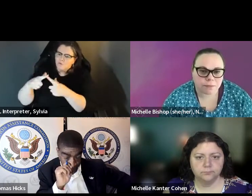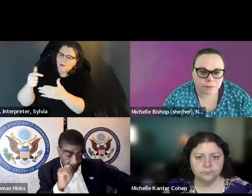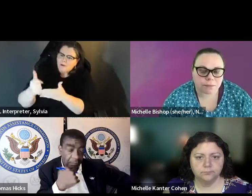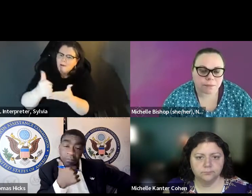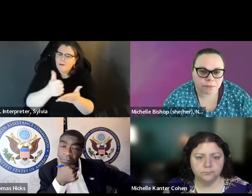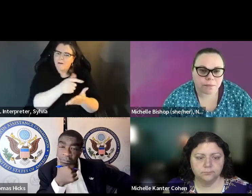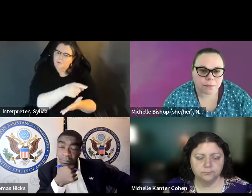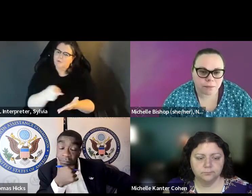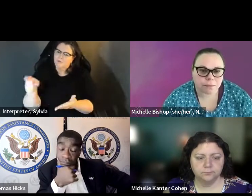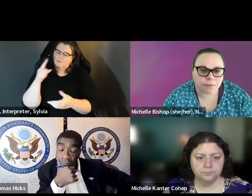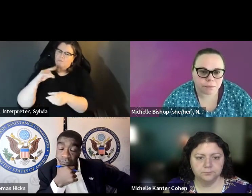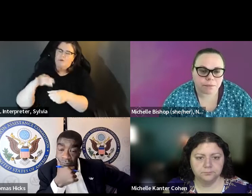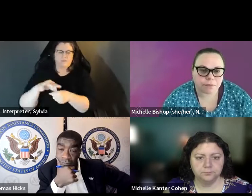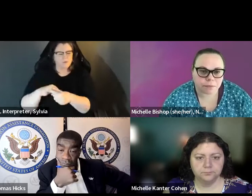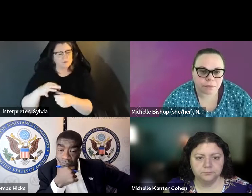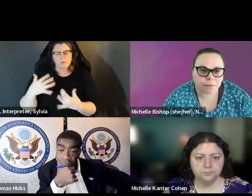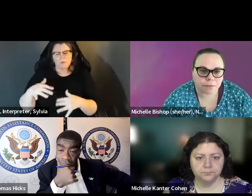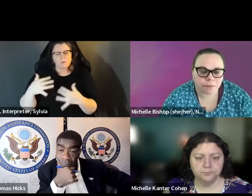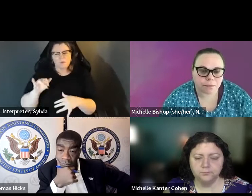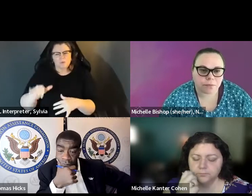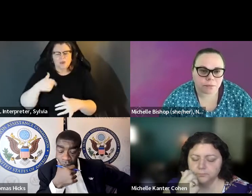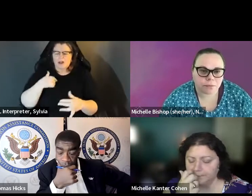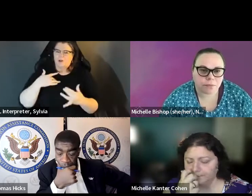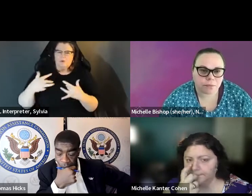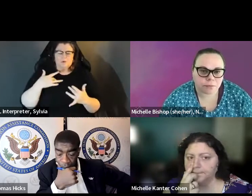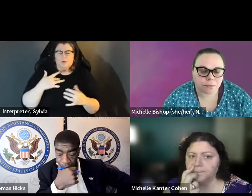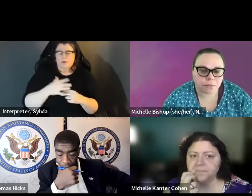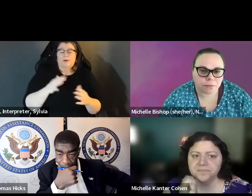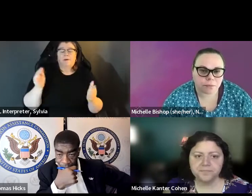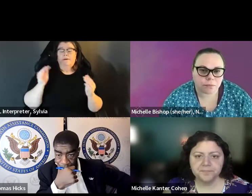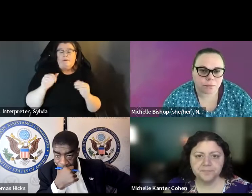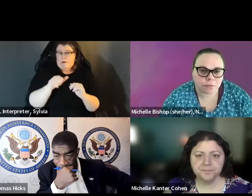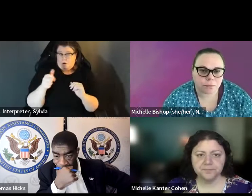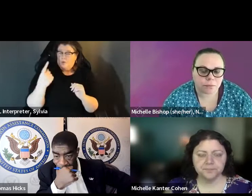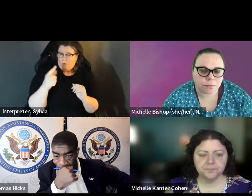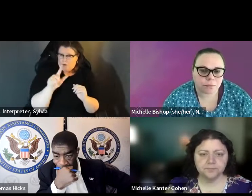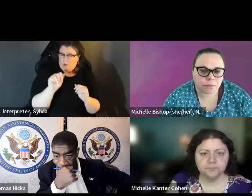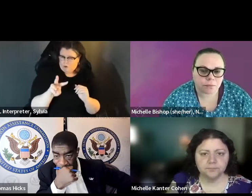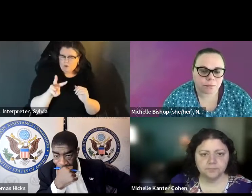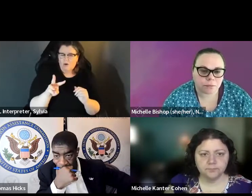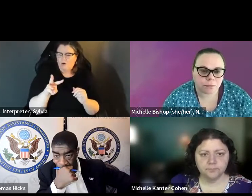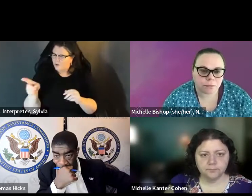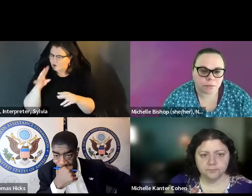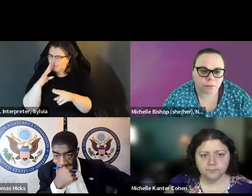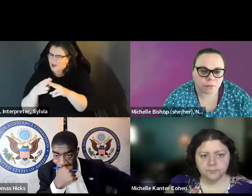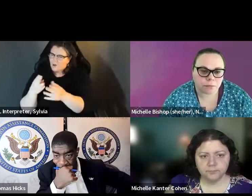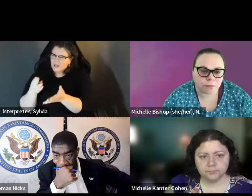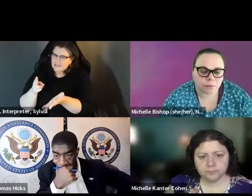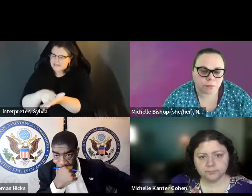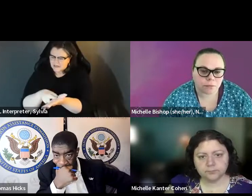one another and communities helping people within their communities vote. And it' s really concerning. I think Vote and it's really concerning, I think, another law which is important to mention. another law which is important to mention, I think you also